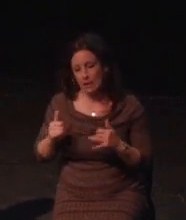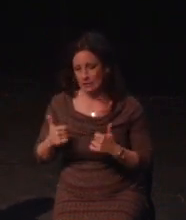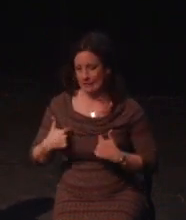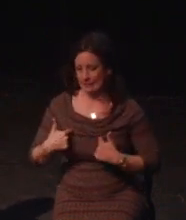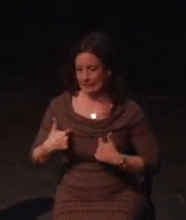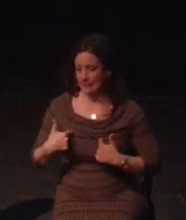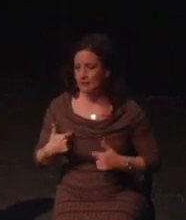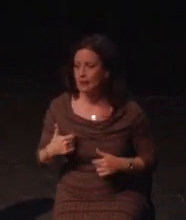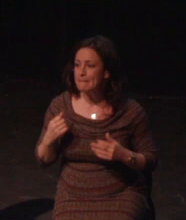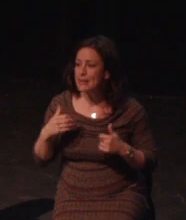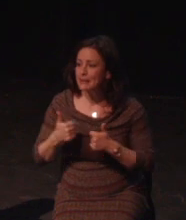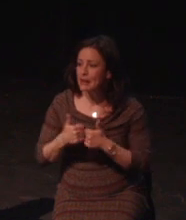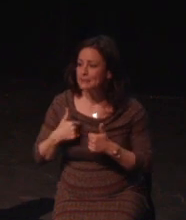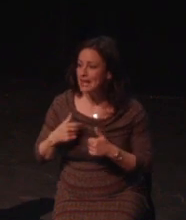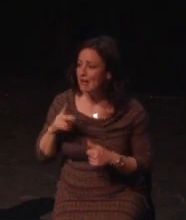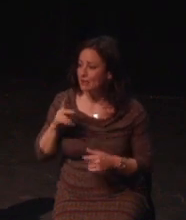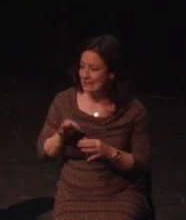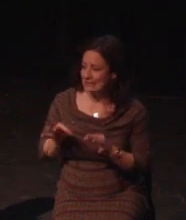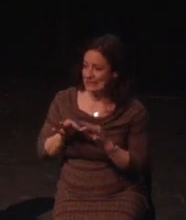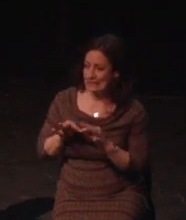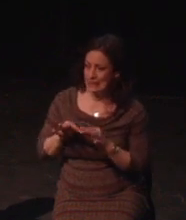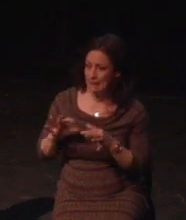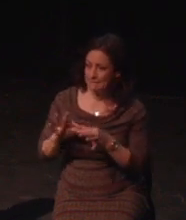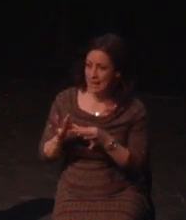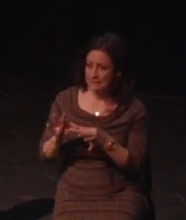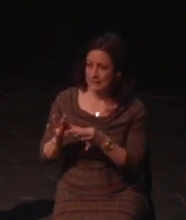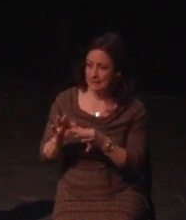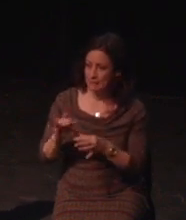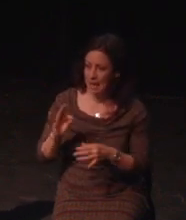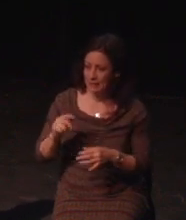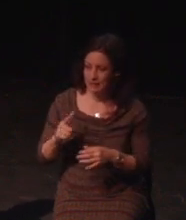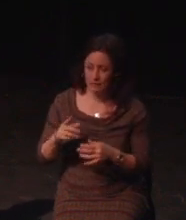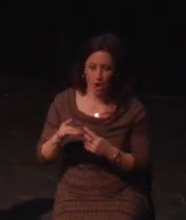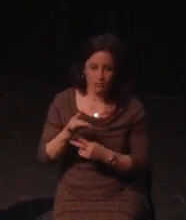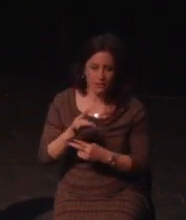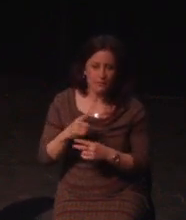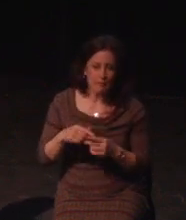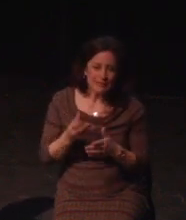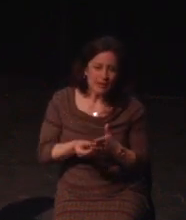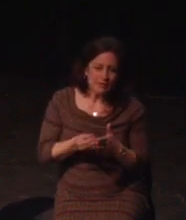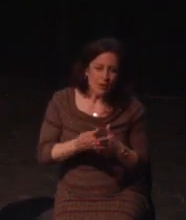First, what exactly is disability? Sitting up here in my wheelchair, I look disabled.